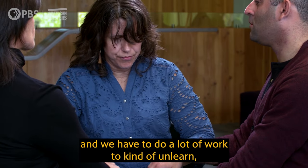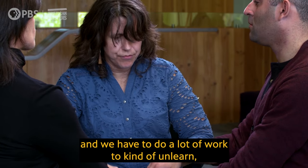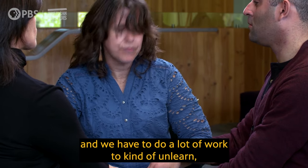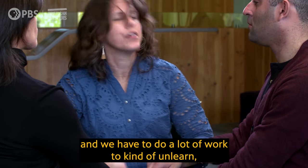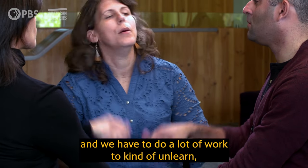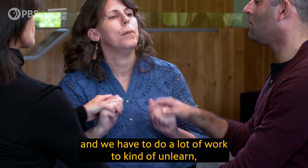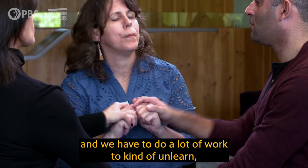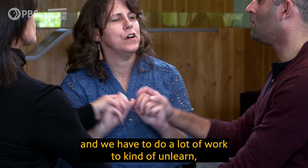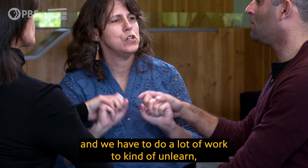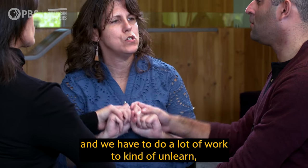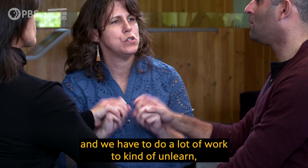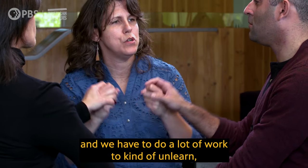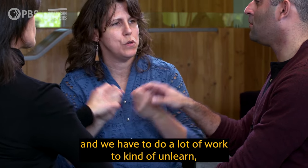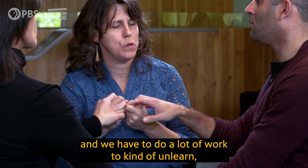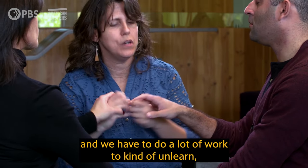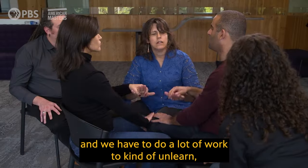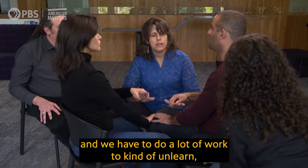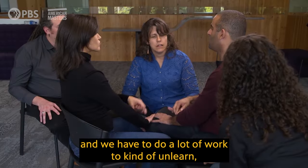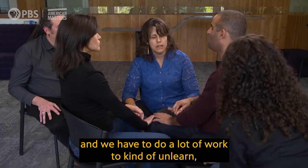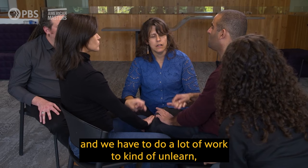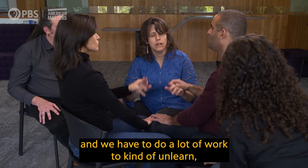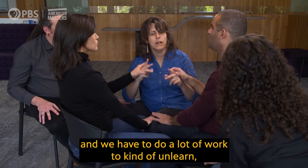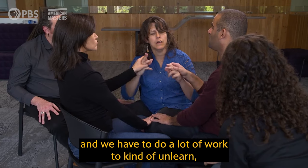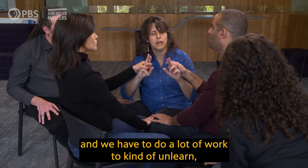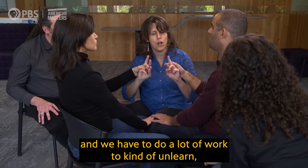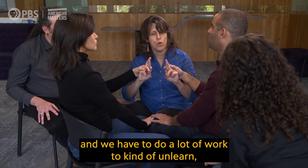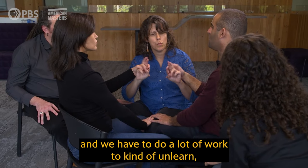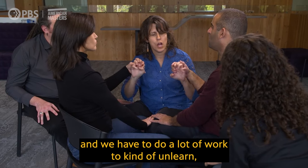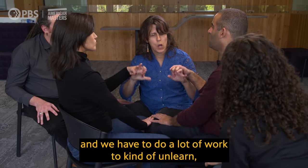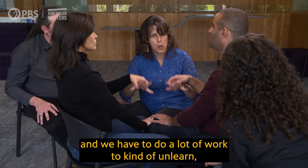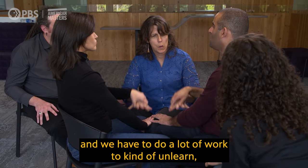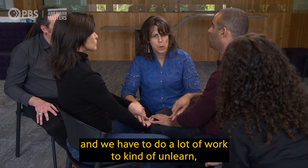and we have to do a lot of work to kind of unlearn,